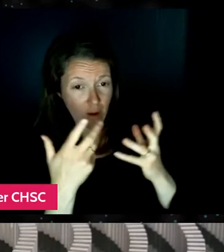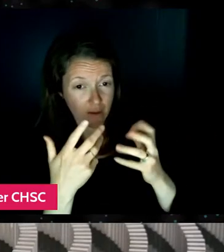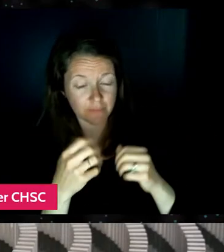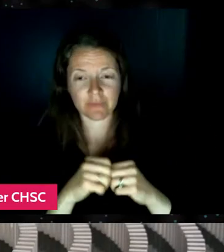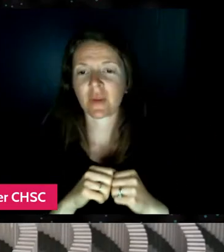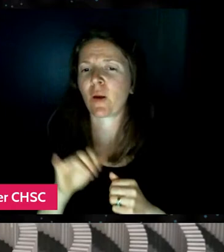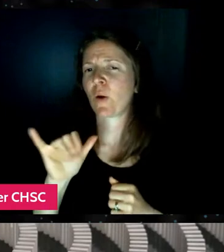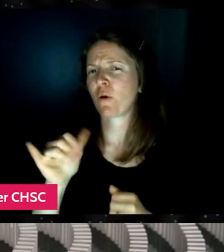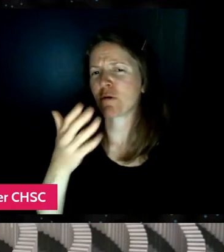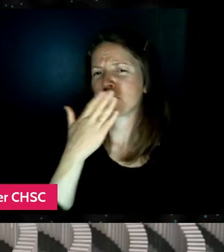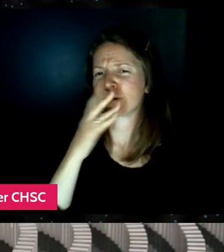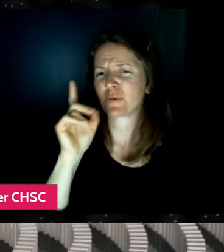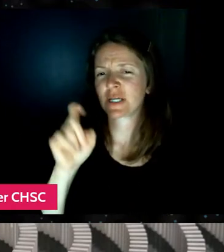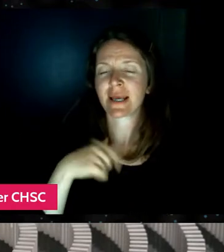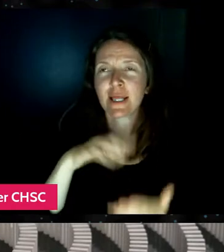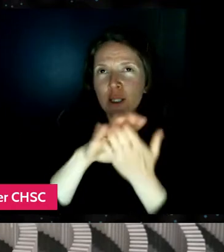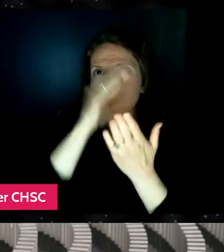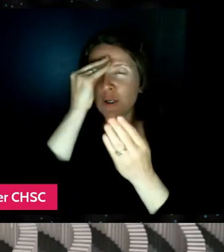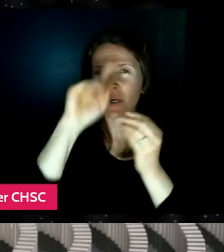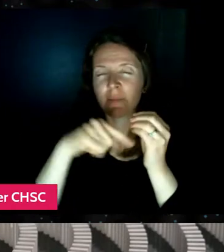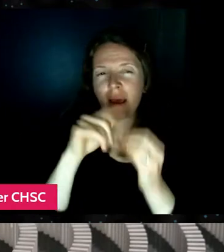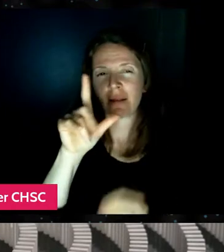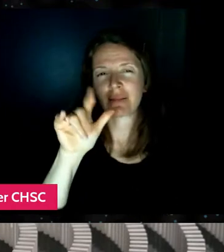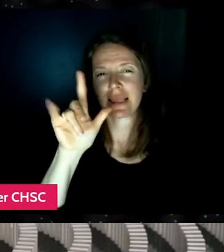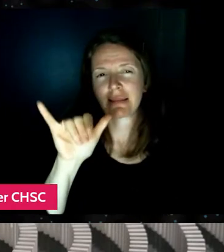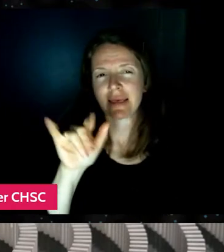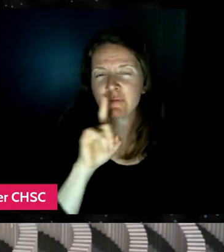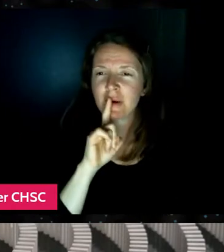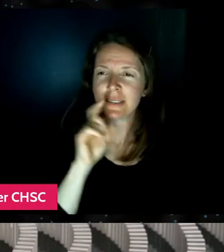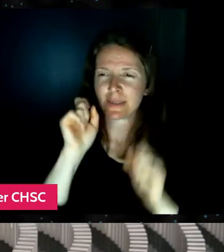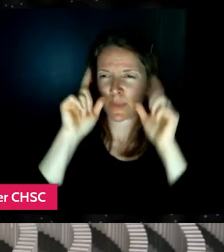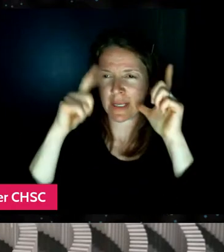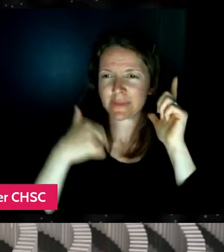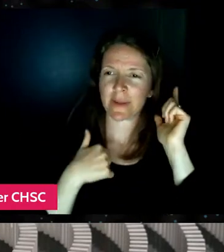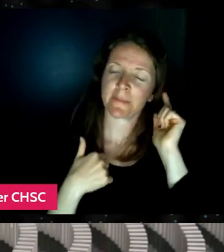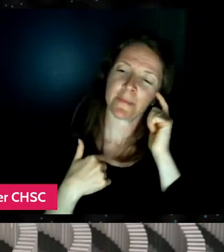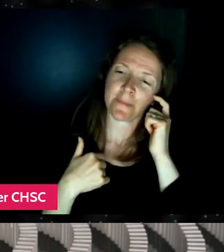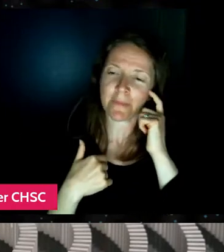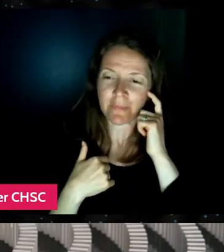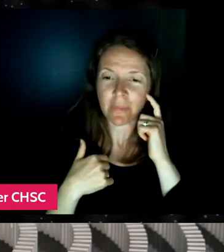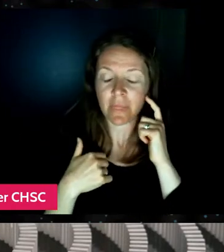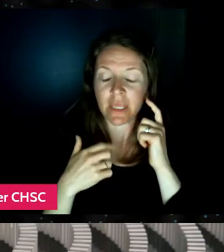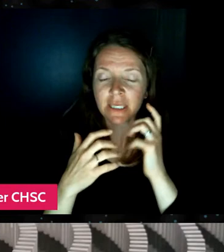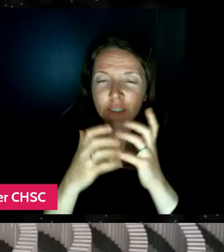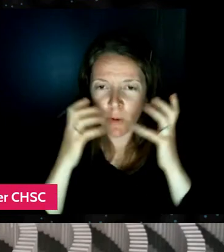What did I learn about Lily that was really surprising? And, you know, there was so much obviously,